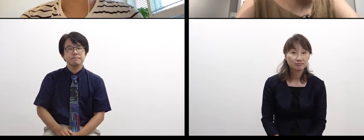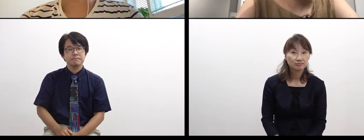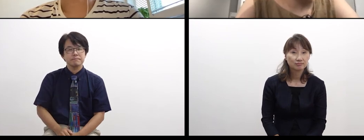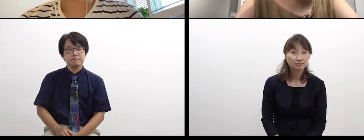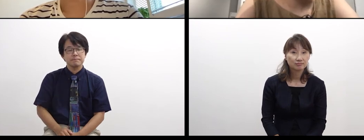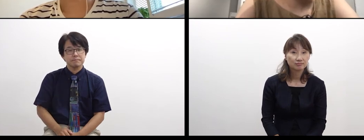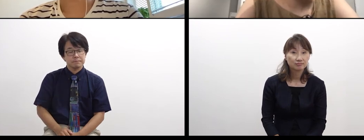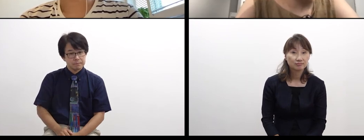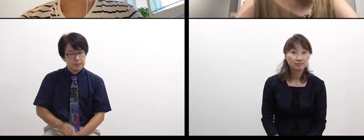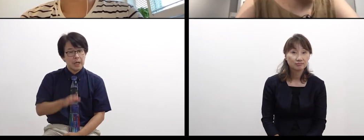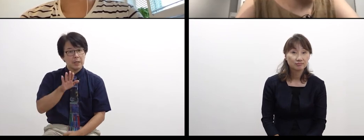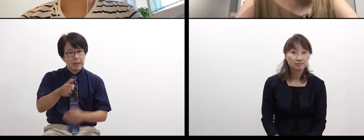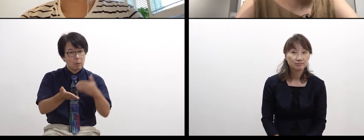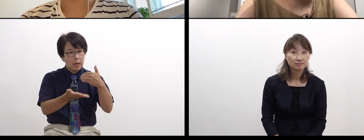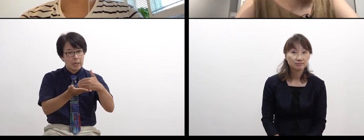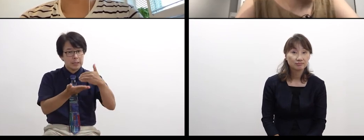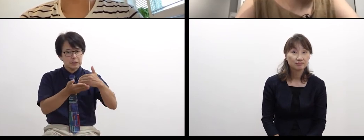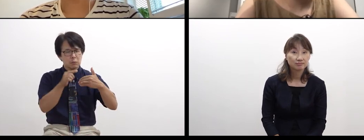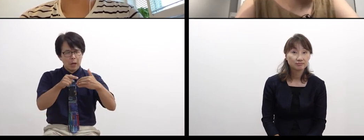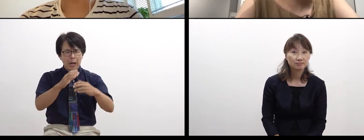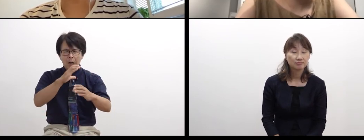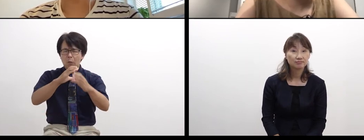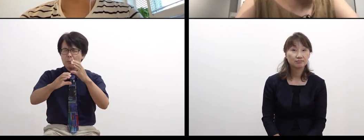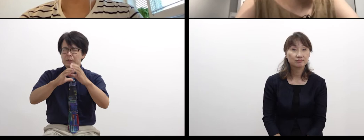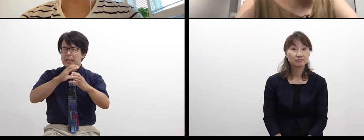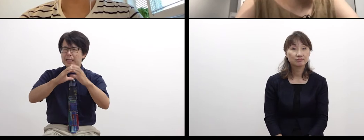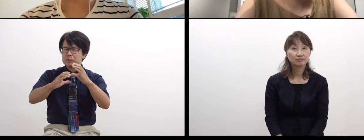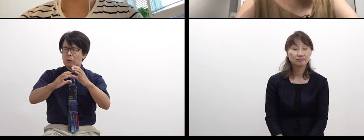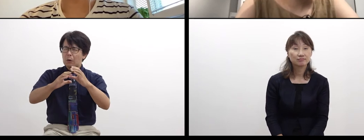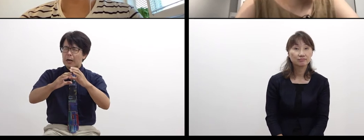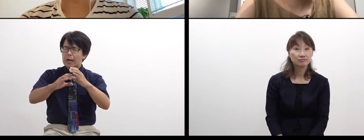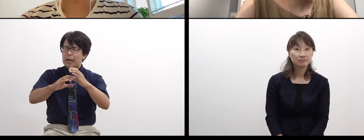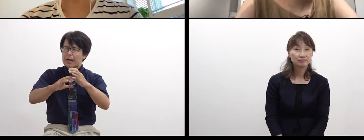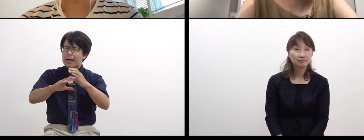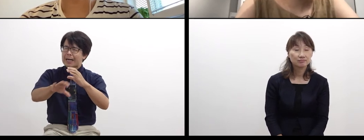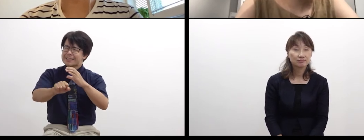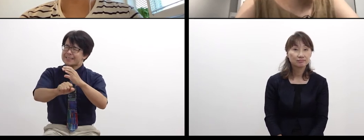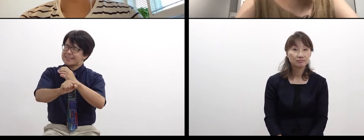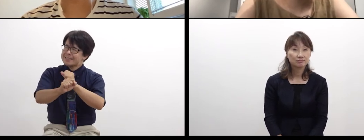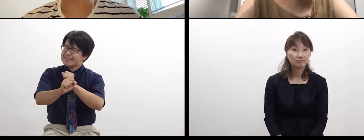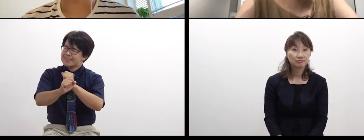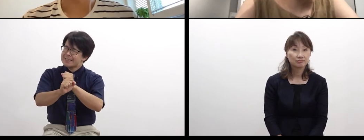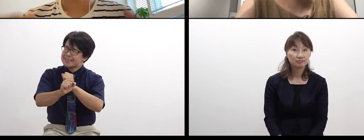when you feel “ohhh, it’s difficult to communicate”,